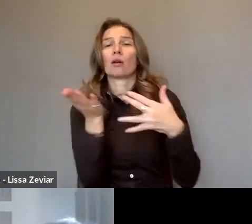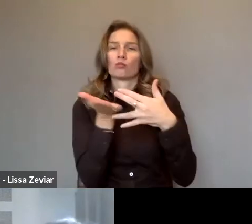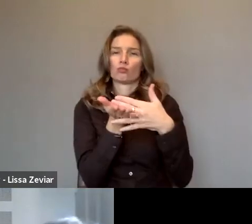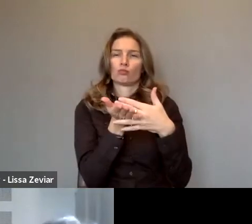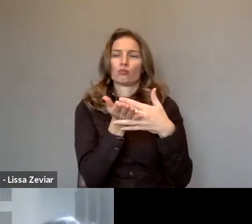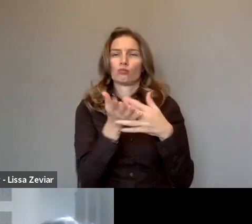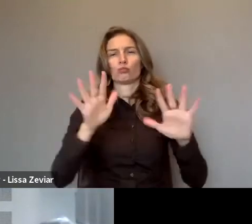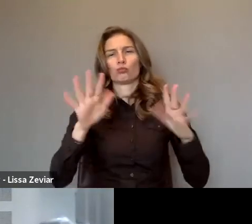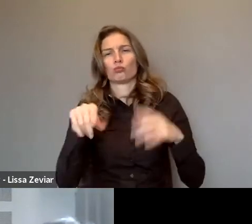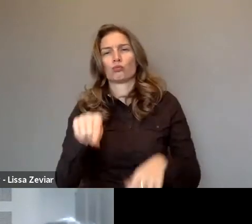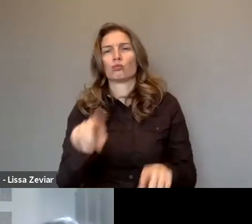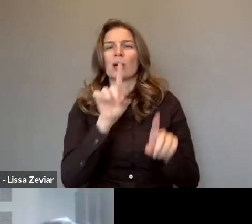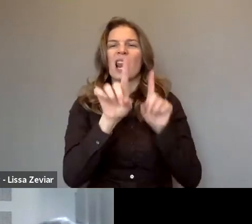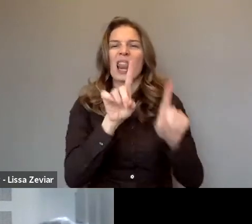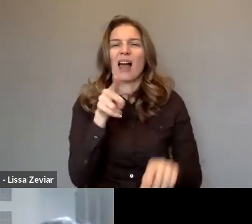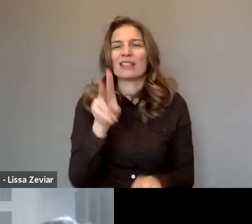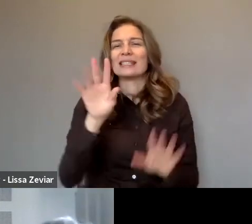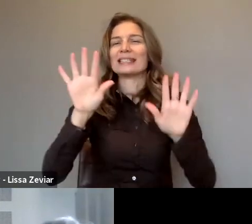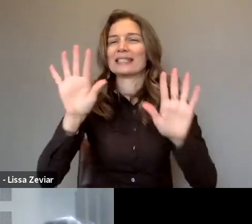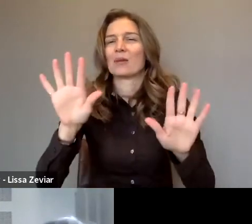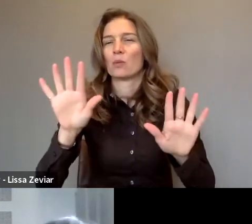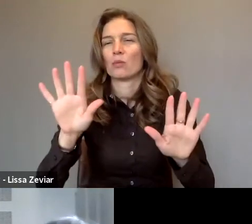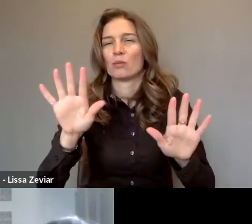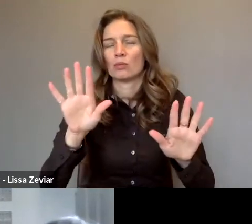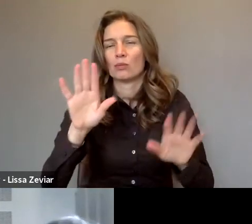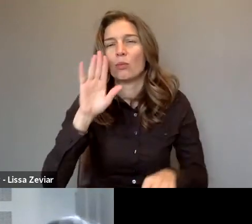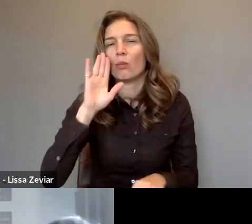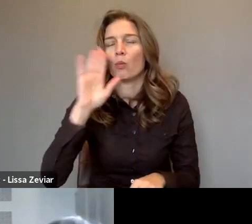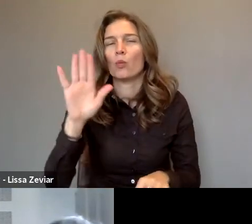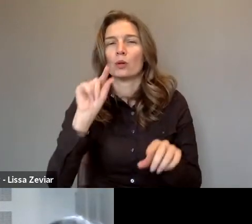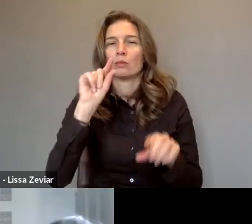so there'll be time to ask questions or make comments after each panel.